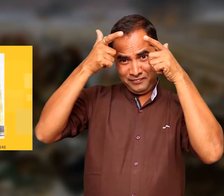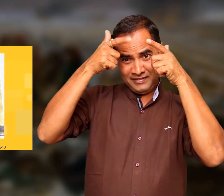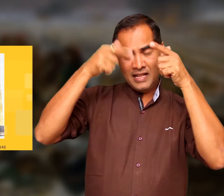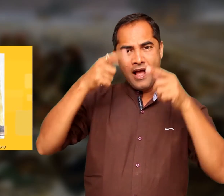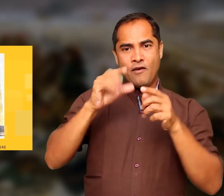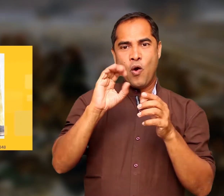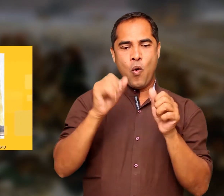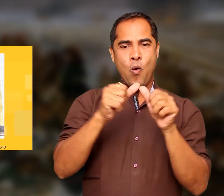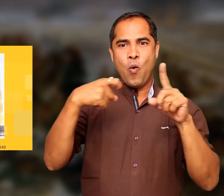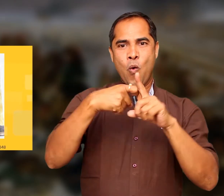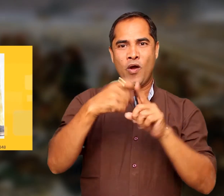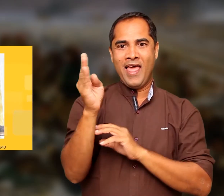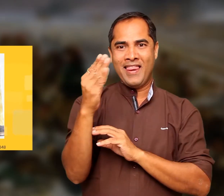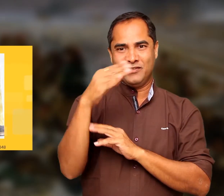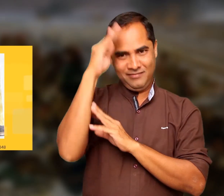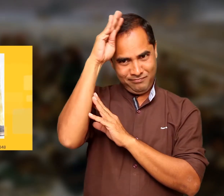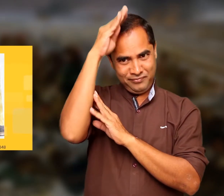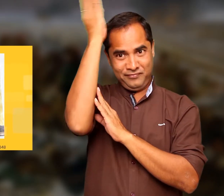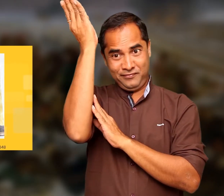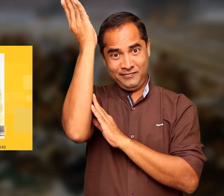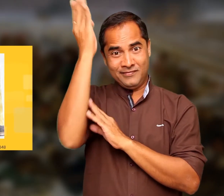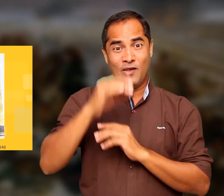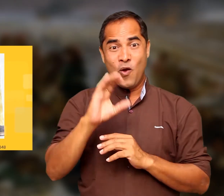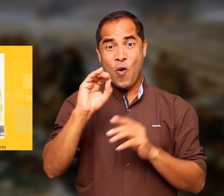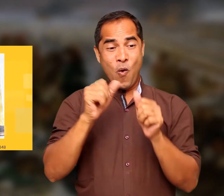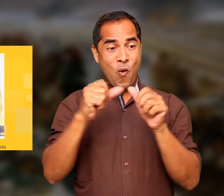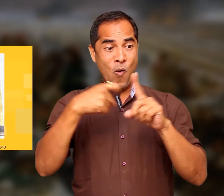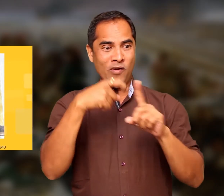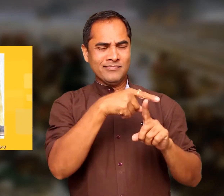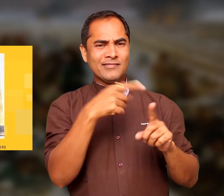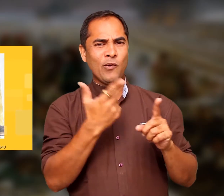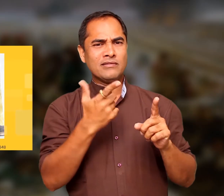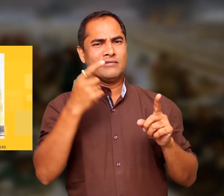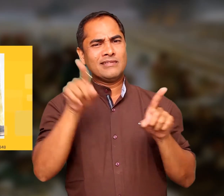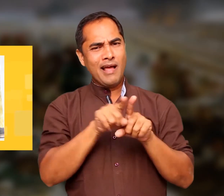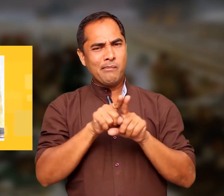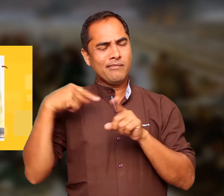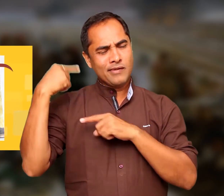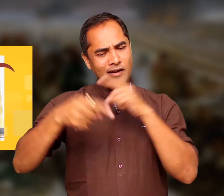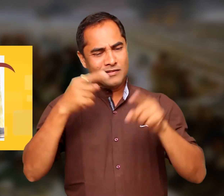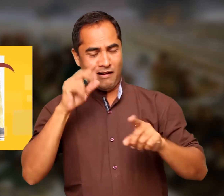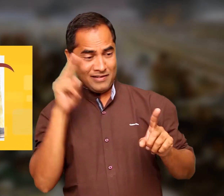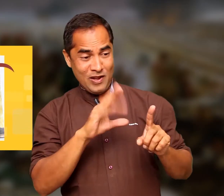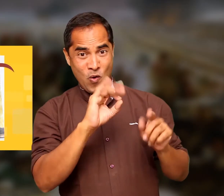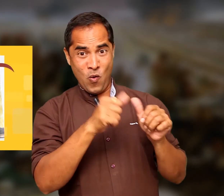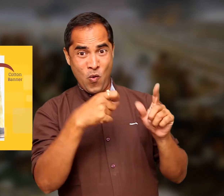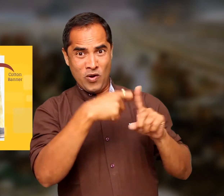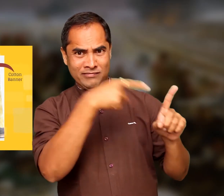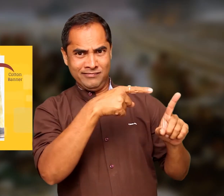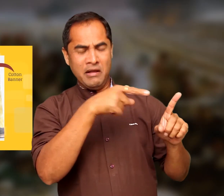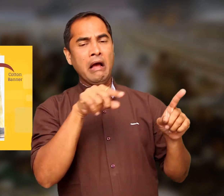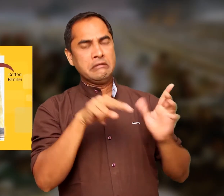of oak leaves. The German oak stands for heroism.